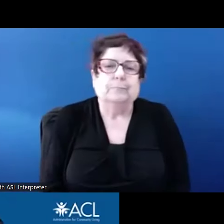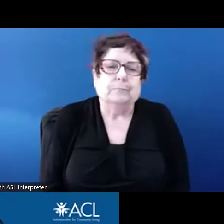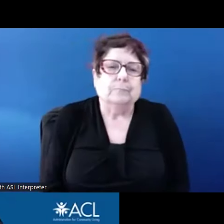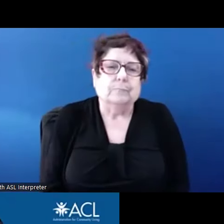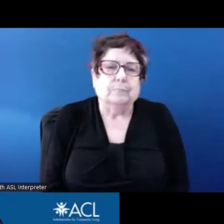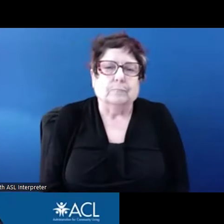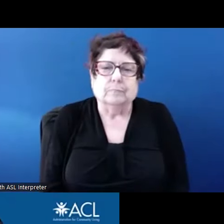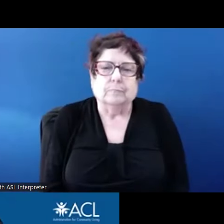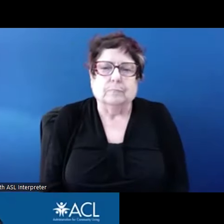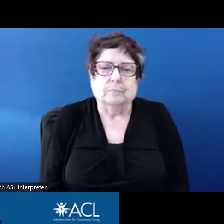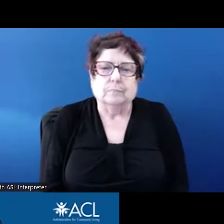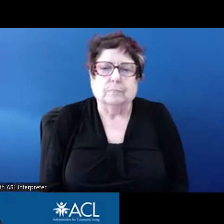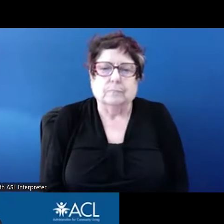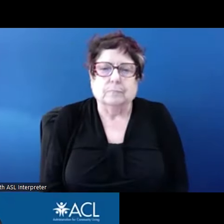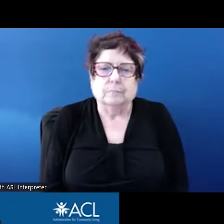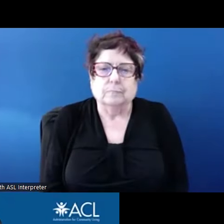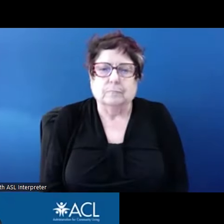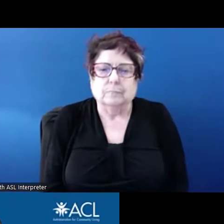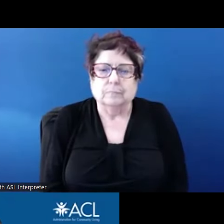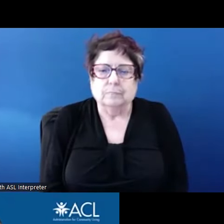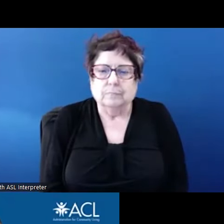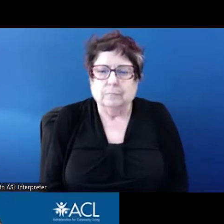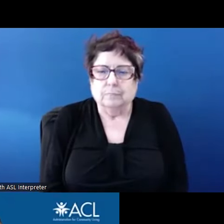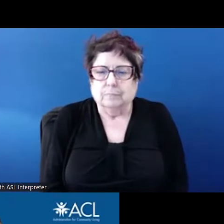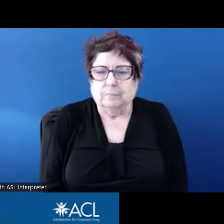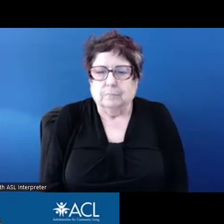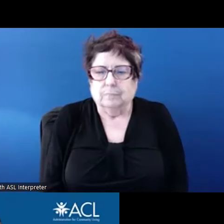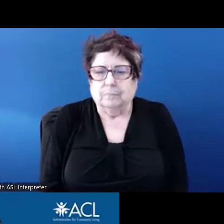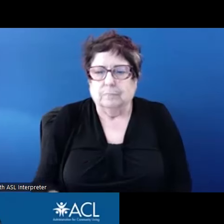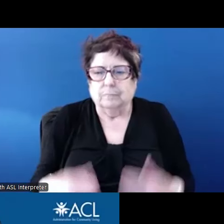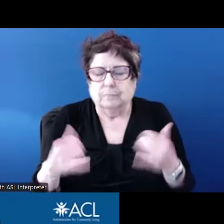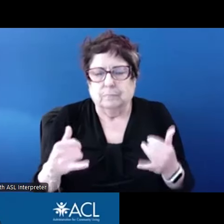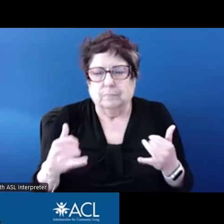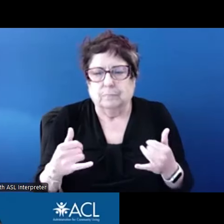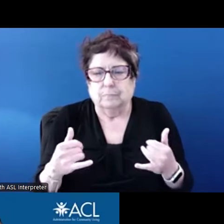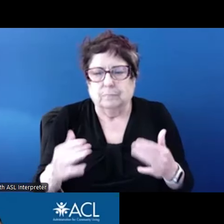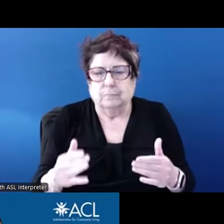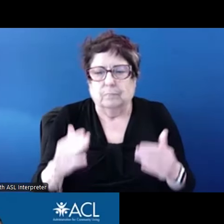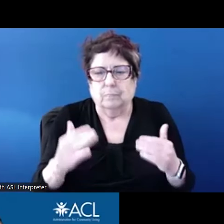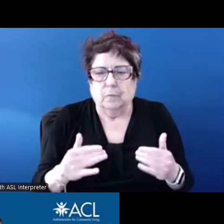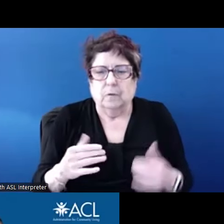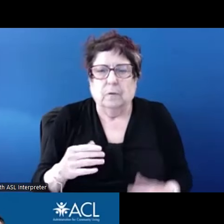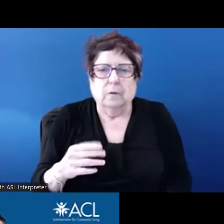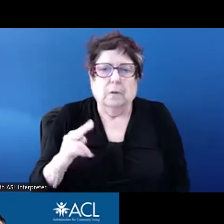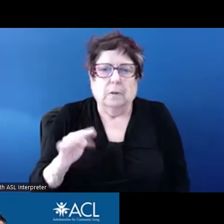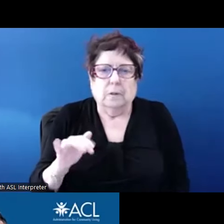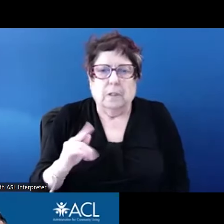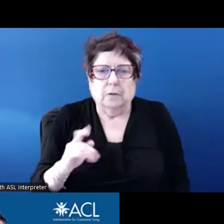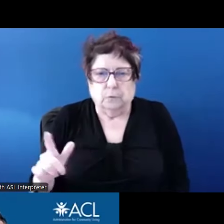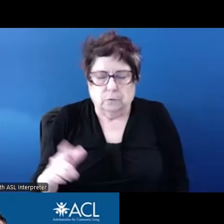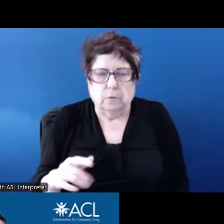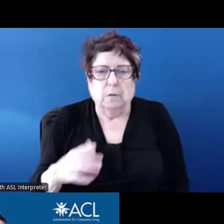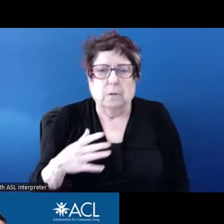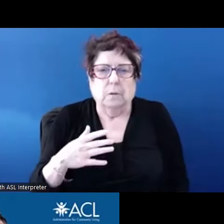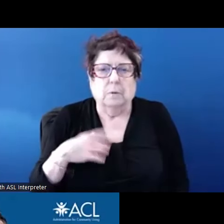Let's go to Nia Jackson with her hand raised. My colleague will request for you to unmute